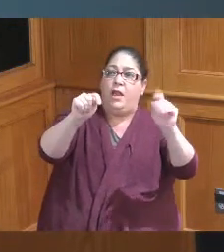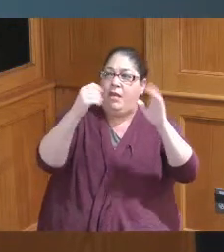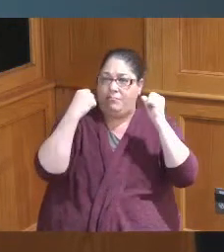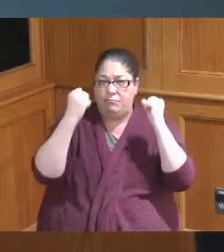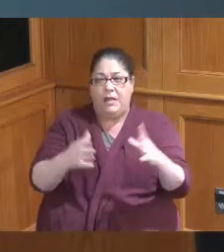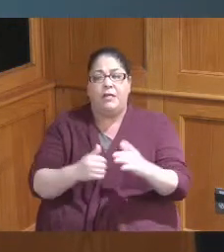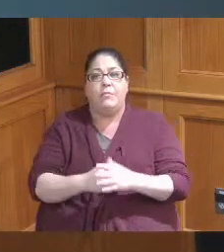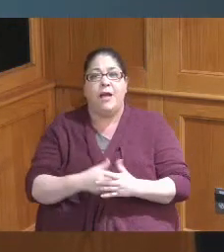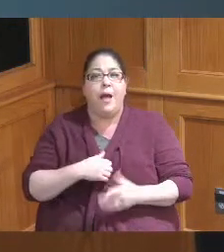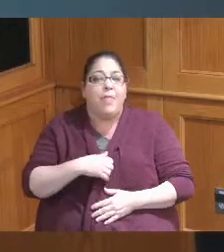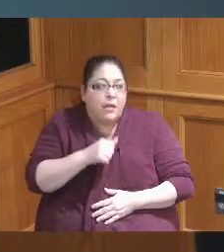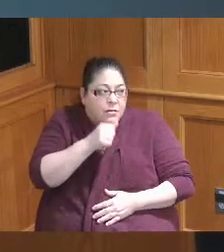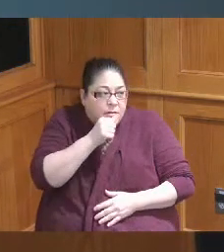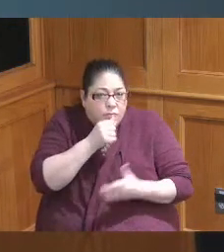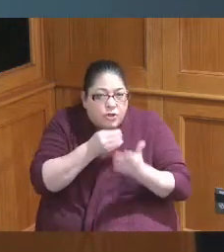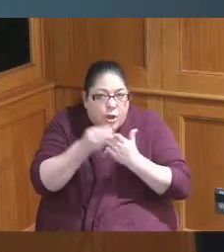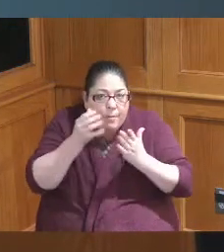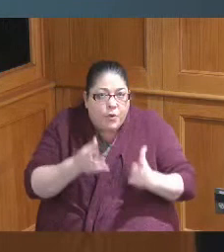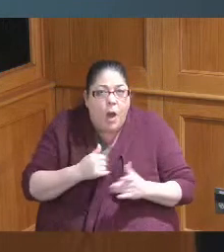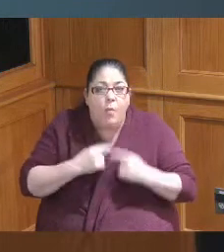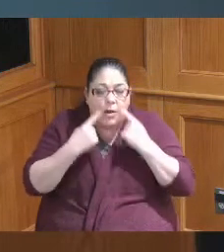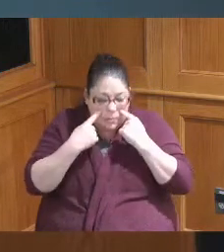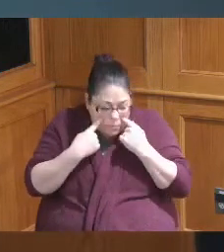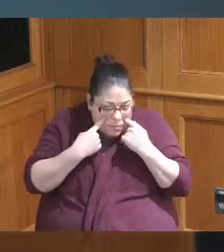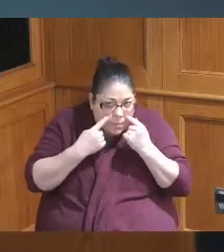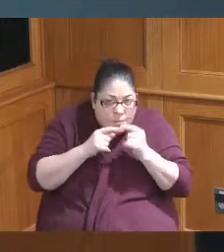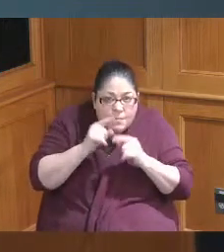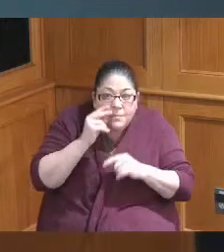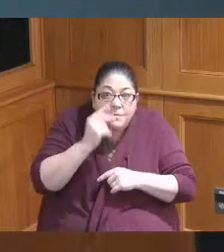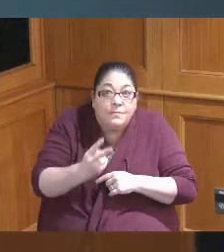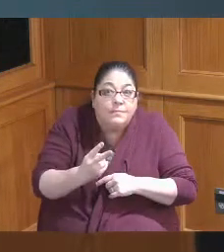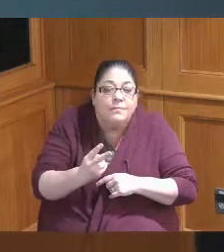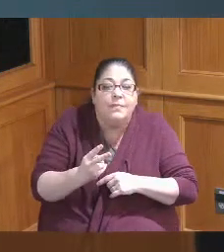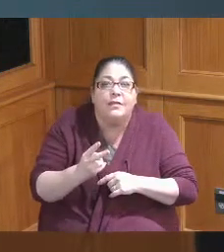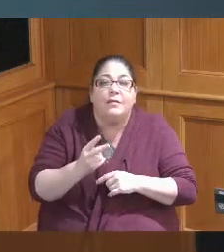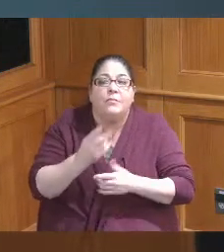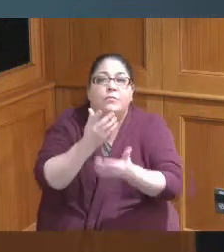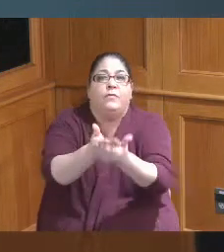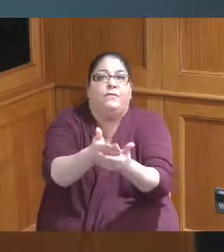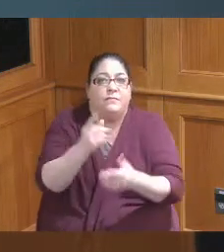like a secret shopper I want to see what we're doing not saying we're not doing anything but